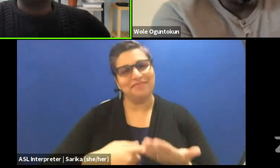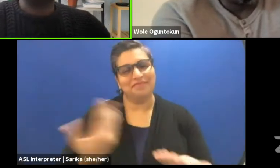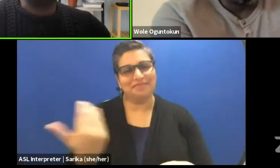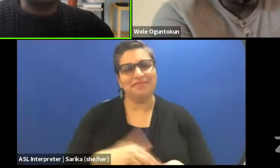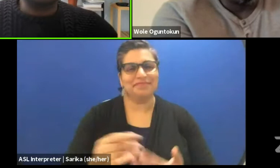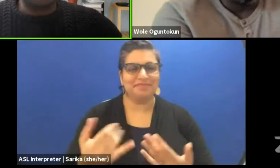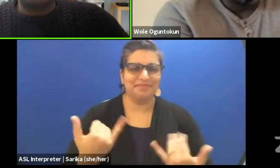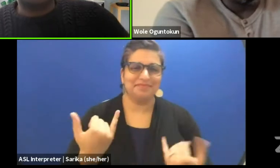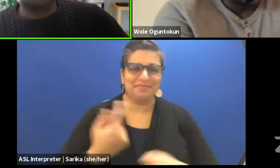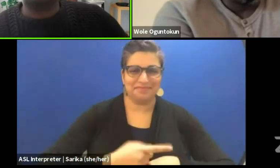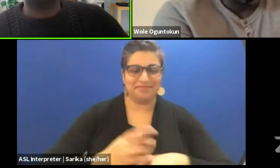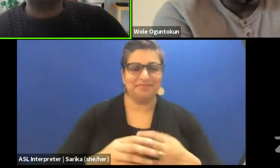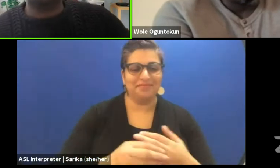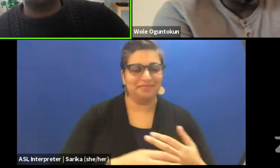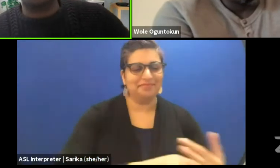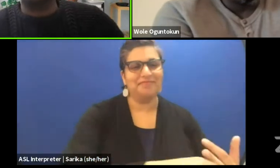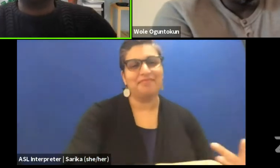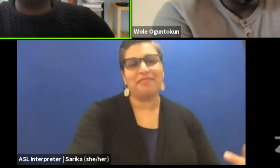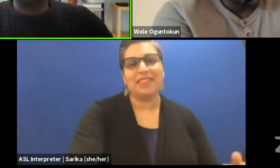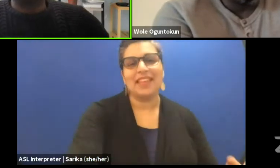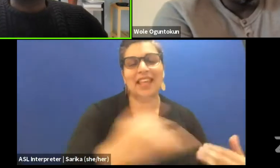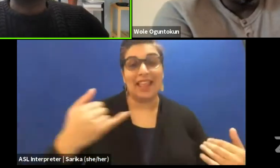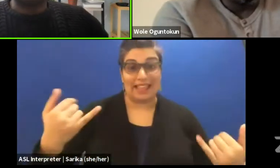This is the second episode of "Decolonizing Dramaturgy: